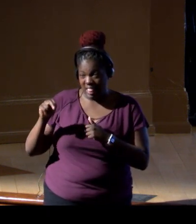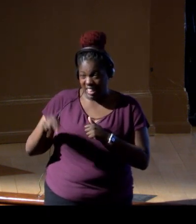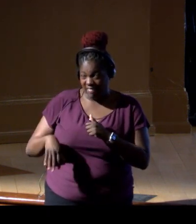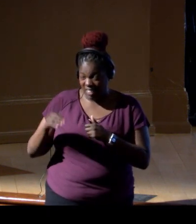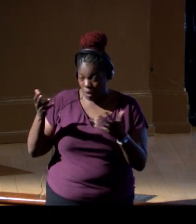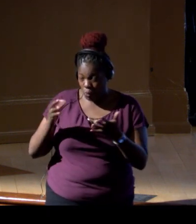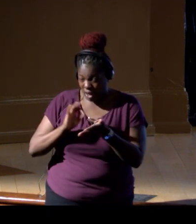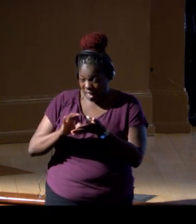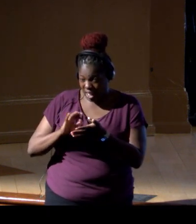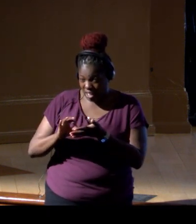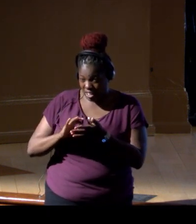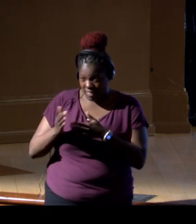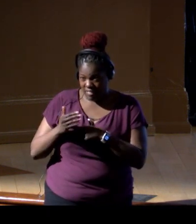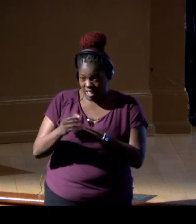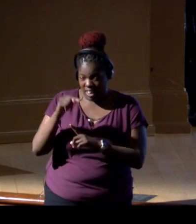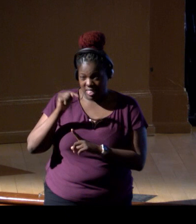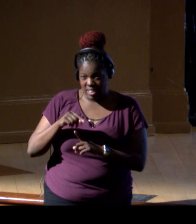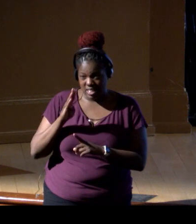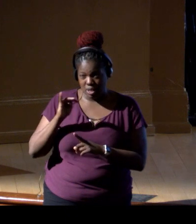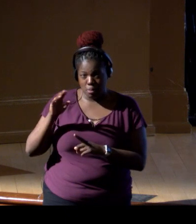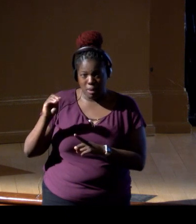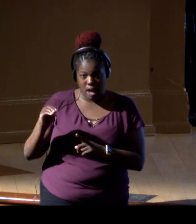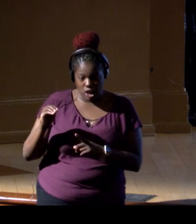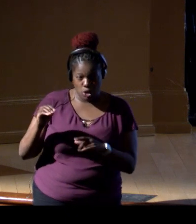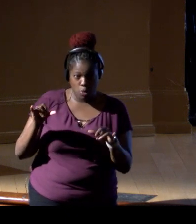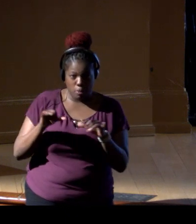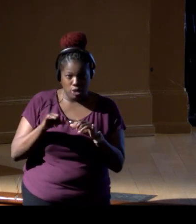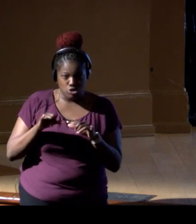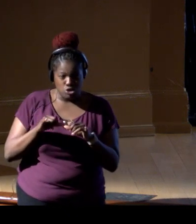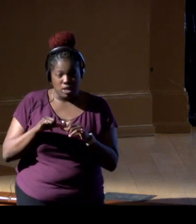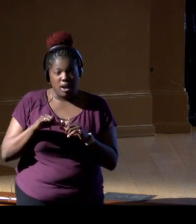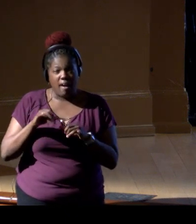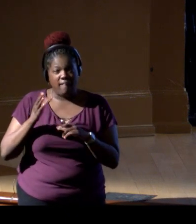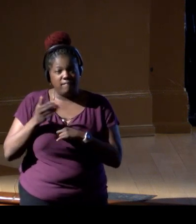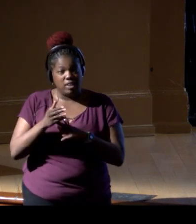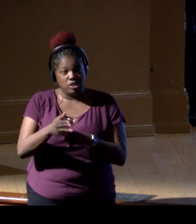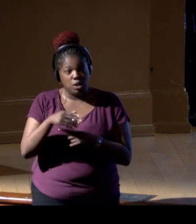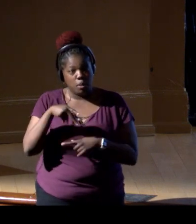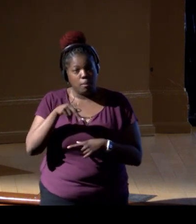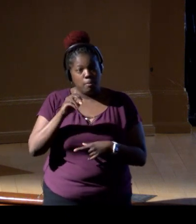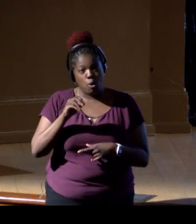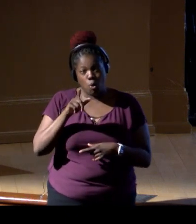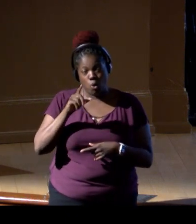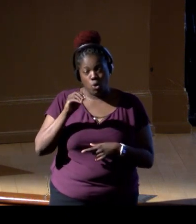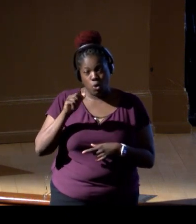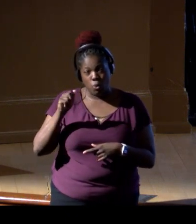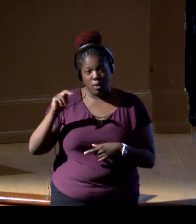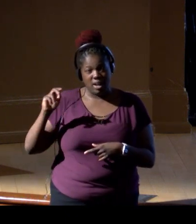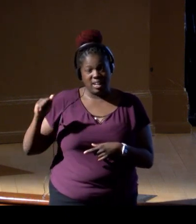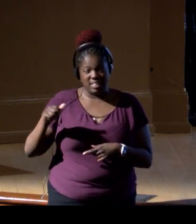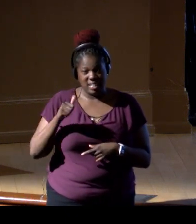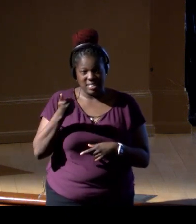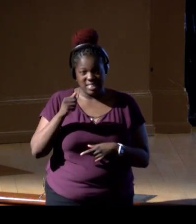that this is the biomass of fish, the grams of fish per square meter. Pulo Anna, both 10 meters and 20 meters,